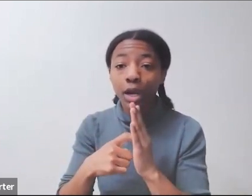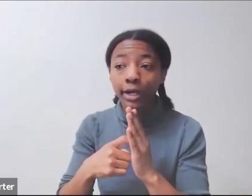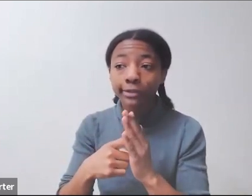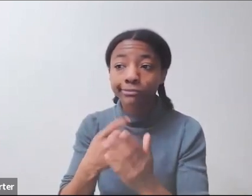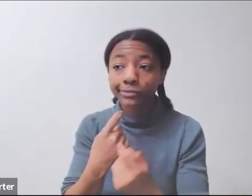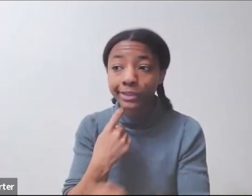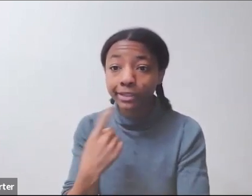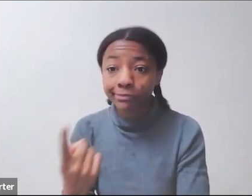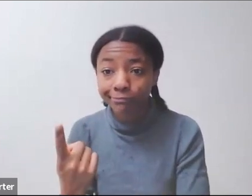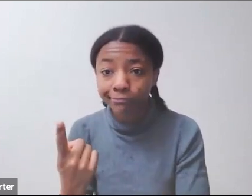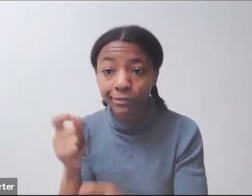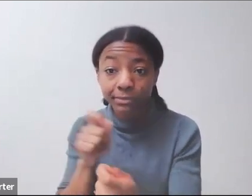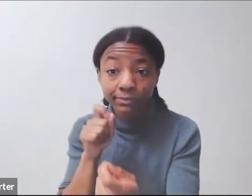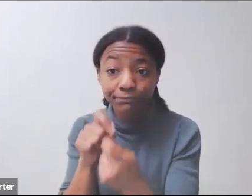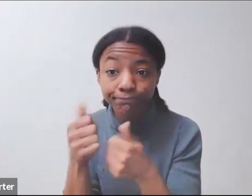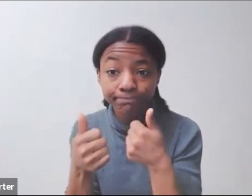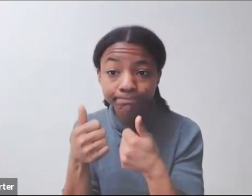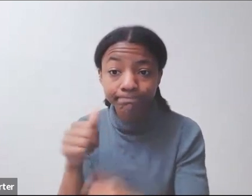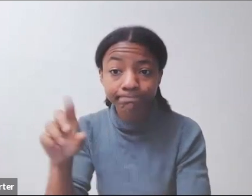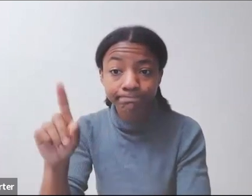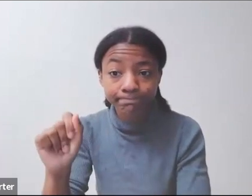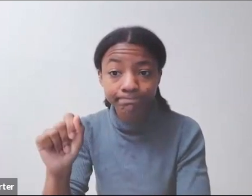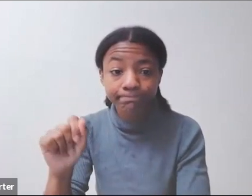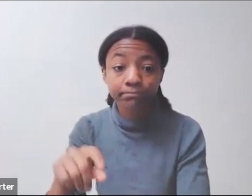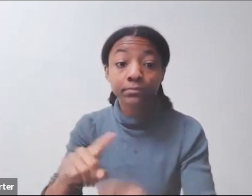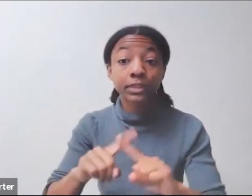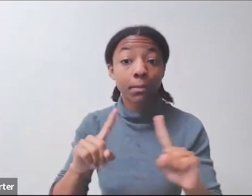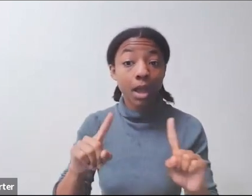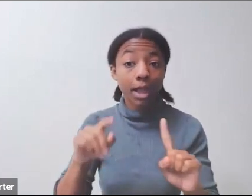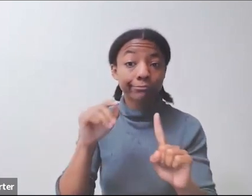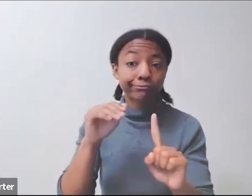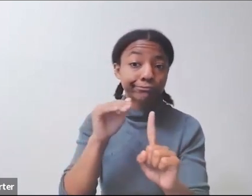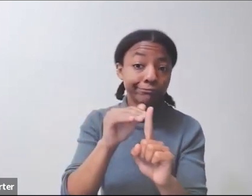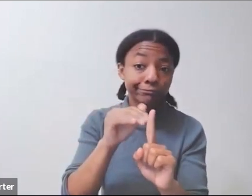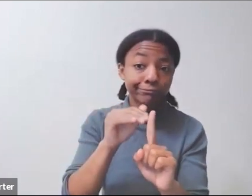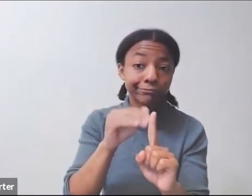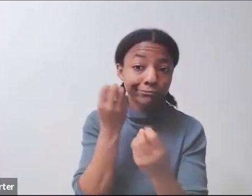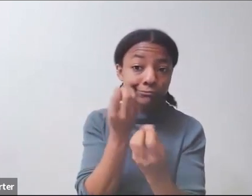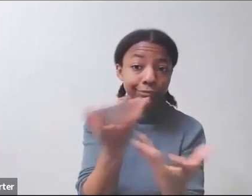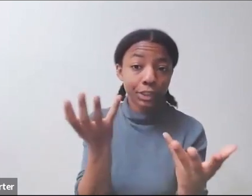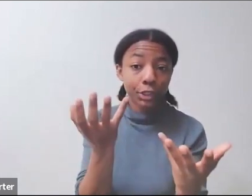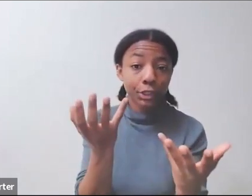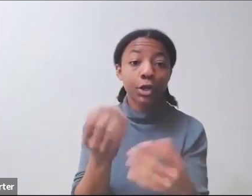I will say that people at USAID are not very aware of that repository. I don't think that you can just guarantee,